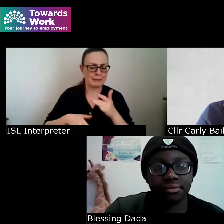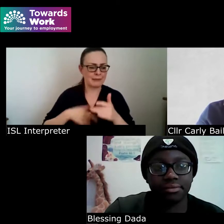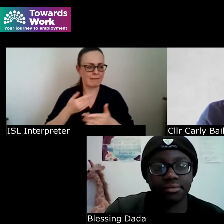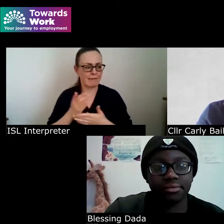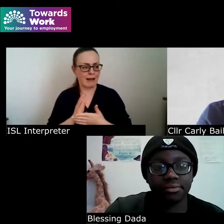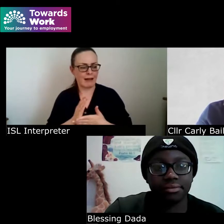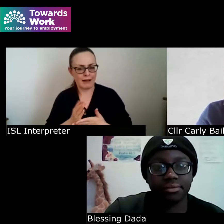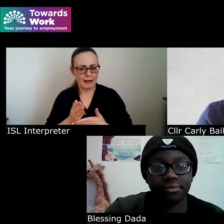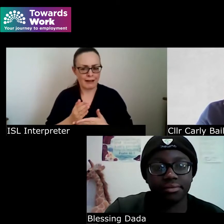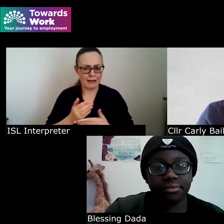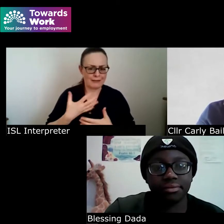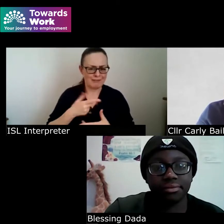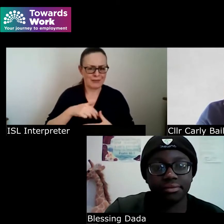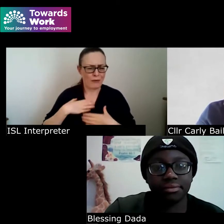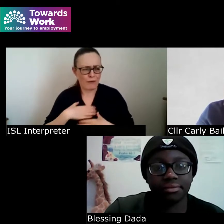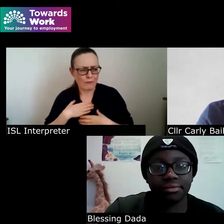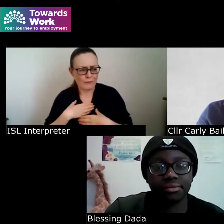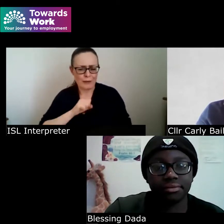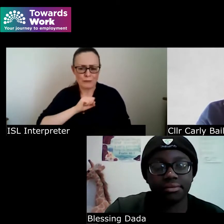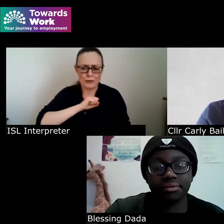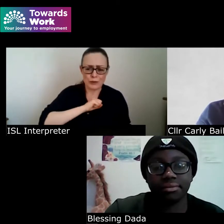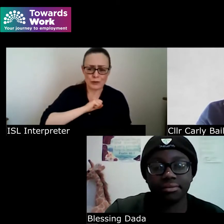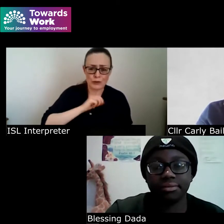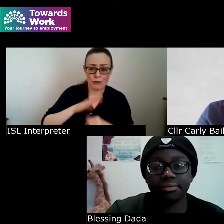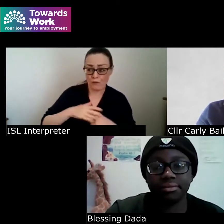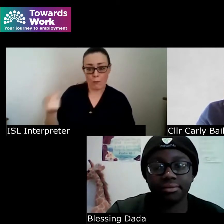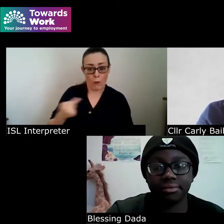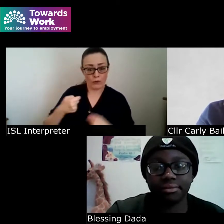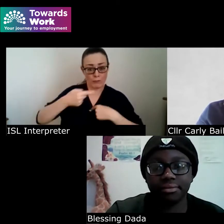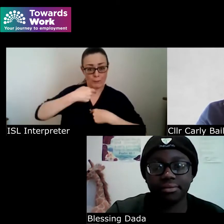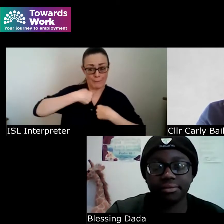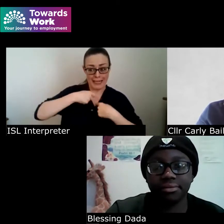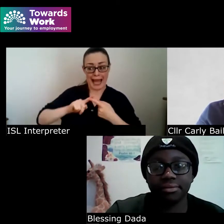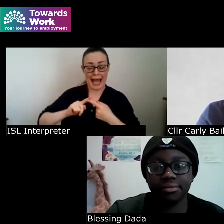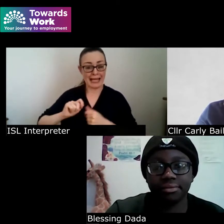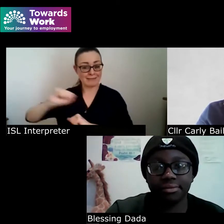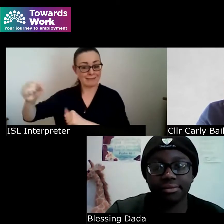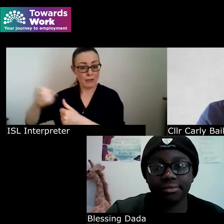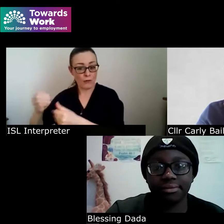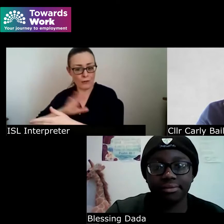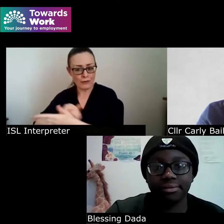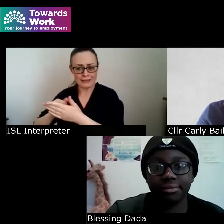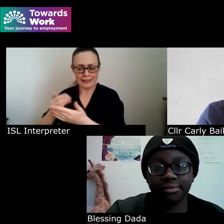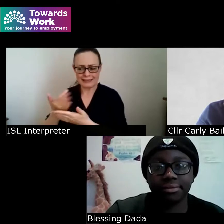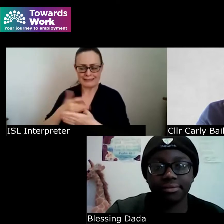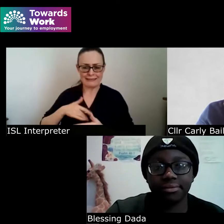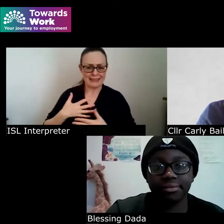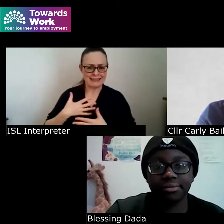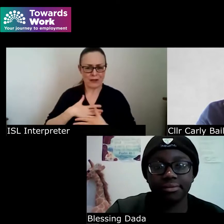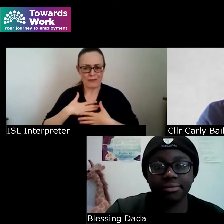uncomfortableness both with them and with ourselves so to consider those aspects to programs